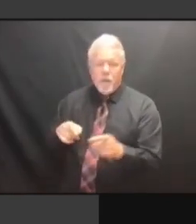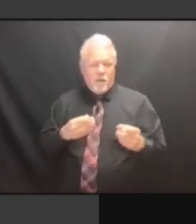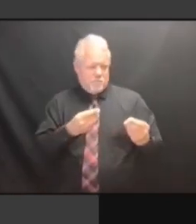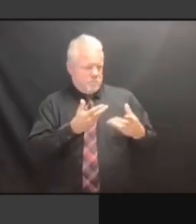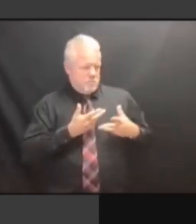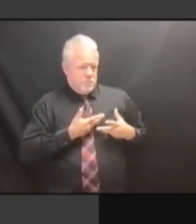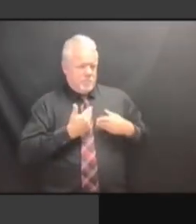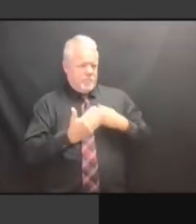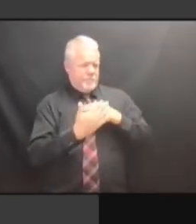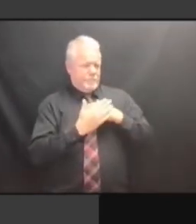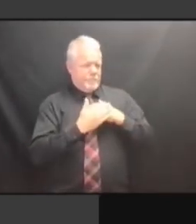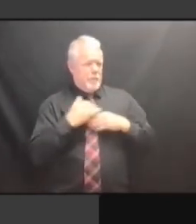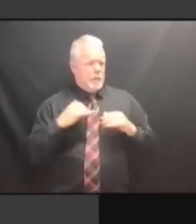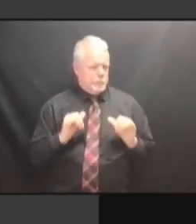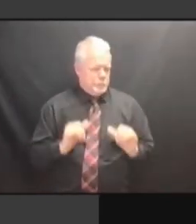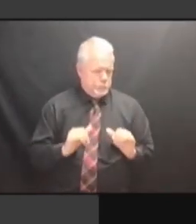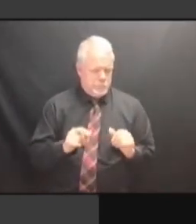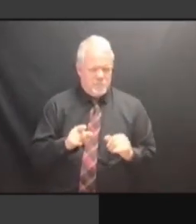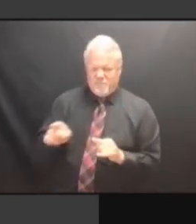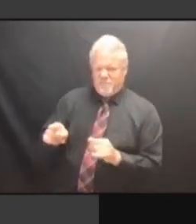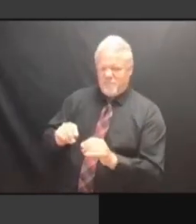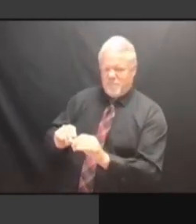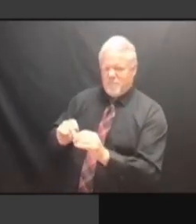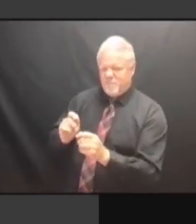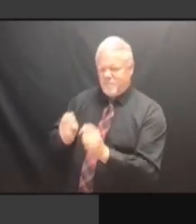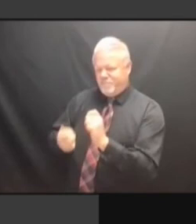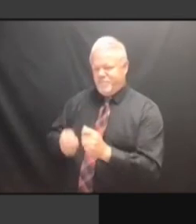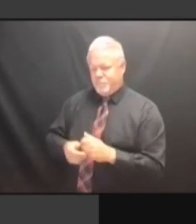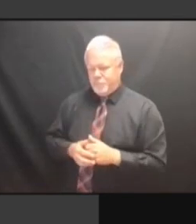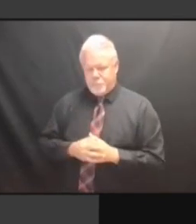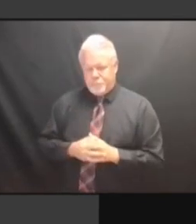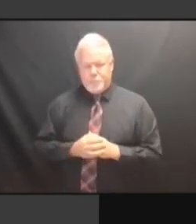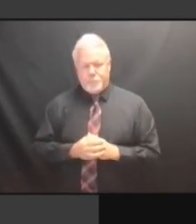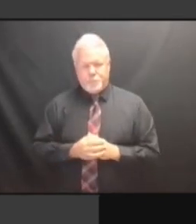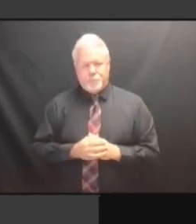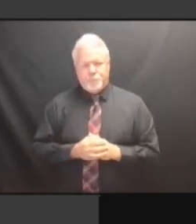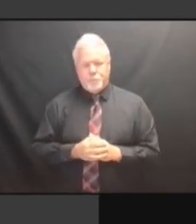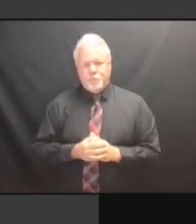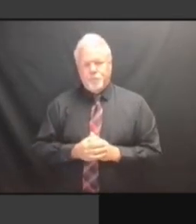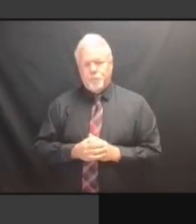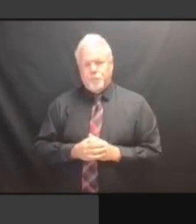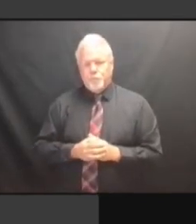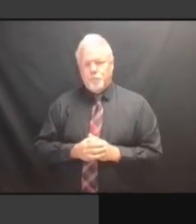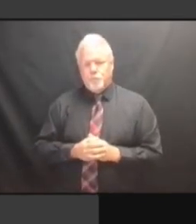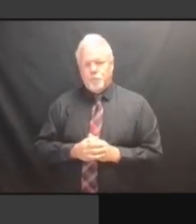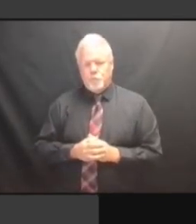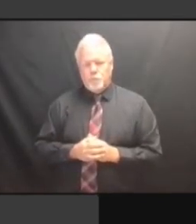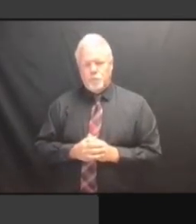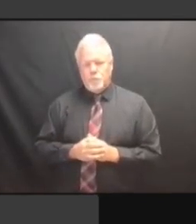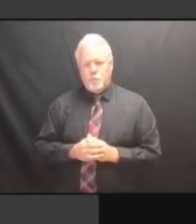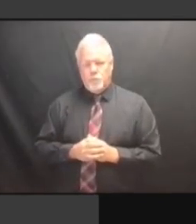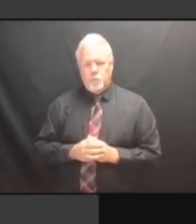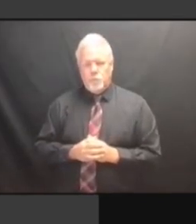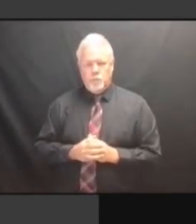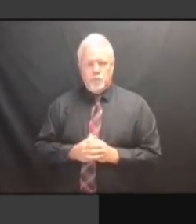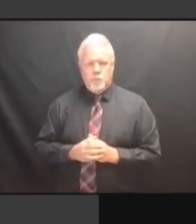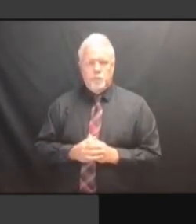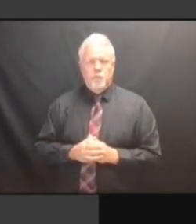TRANSLATIONS. >> WE DO HAVE A NEW TRANSLATIONS. >> WE DO HAVE A NEW HIRE, WE DO HAVE A NEW HIRE, WE DO HAVE A NEW HIRE, GABRIELLA, WE DO HAVE A NEW HIRE, GABRIELLA, WHO WE DO HAVE A NEW HIRE, GABRIELLA, WHO PROBABLY WE DO HAVE A NEW HIRE, GABRIELLA, WHO PROBABLY COULD WE DO HAVE A NEW HIRE, GABRIELLA, WHO PROBABLY COULD DO GABRIELLA, WHO PROBABLY COULD DO GABRIELLA, WHO PROBABLY COULD DO AT GABRIELLA, WHO PROBABLY COULD DO AT LEAST GABRIELLA, WHO PROBABLY COULD DO AT LEAST THE GABRIELLA, WHO PROBABLY COULD DO AT LEAST THE SPANISH GABRIELLA, WHO PROBABLY COULD DO AT LEAST THE SPANISH VERSION. AT LEAST THE SPANISH VERSION. AT LEAST THE SPANISH VERSION. I AT LEAST THE SPANISH VERSION. I UNDERSTAND AT LEAST THE SPANISH VERSION. I UNDERSTAND SHE AT LEAST THE SPANISH VERSION. I UNDERSTAND SHE SPEAKS